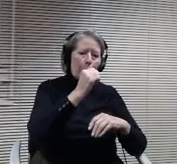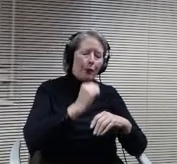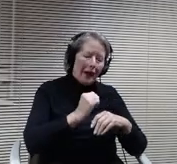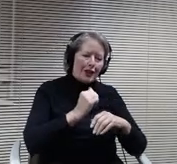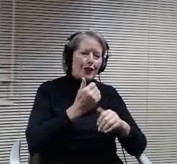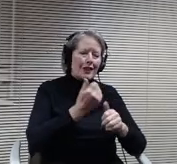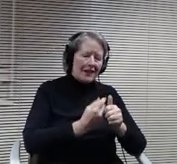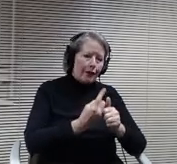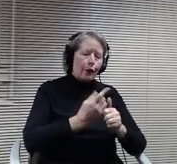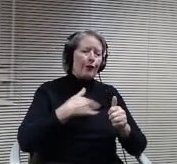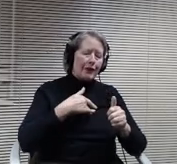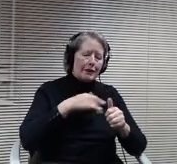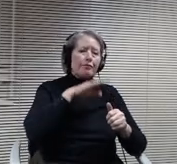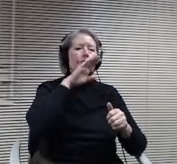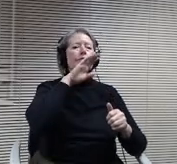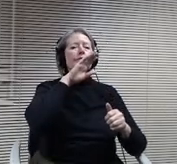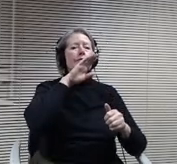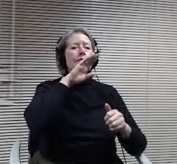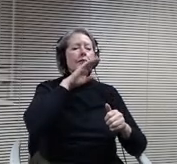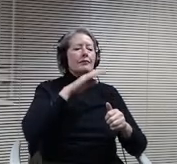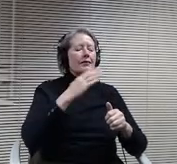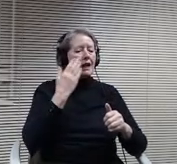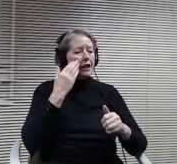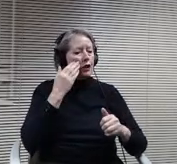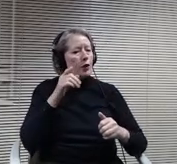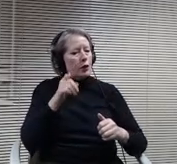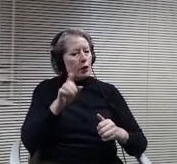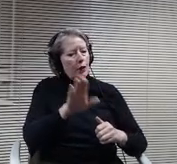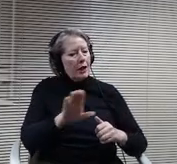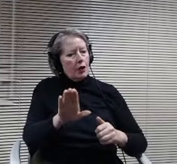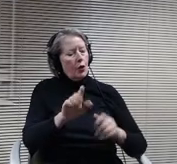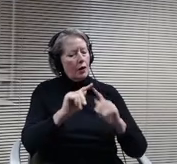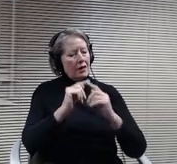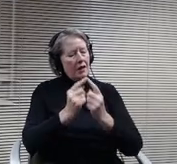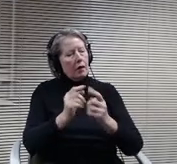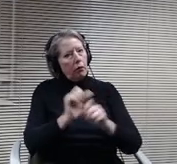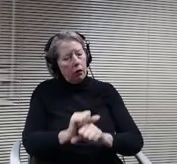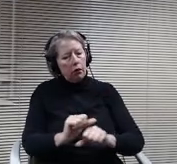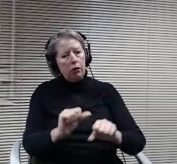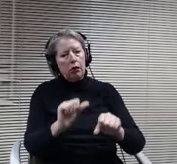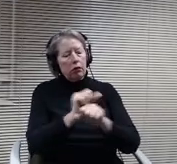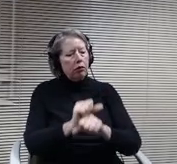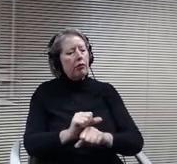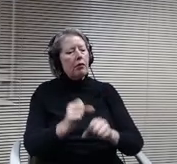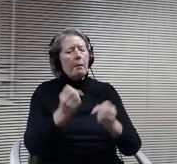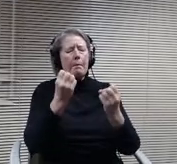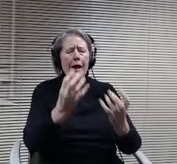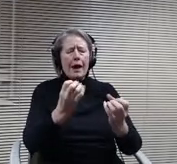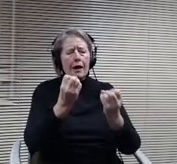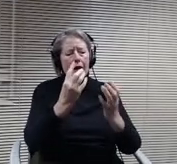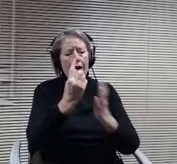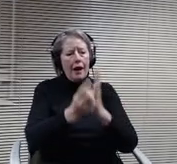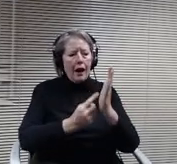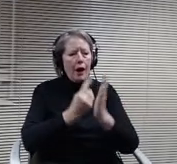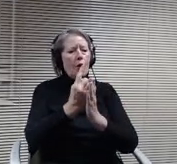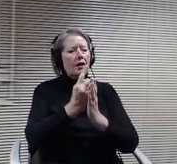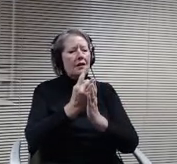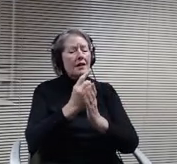I know you and your team have been putting in exhaust exhaustive hours as well as the teachers are doing the best we